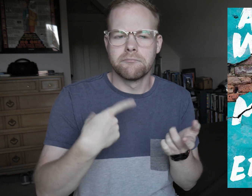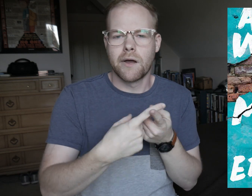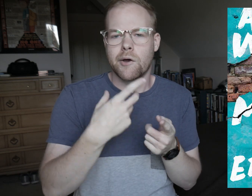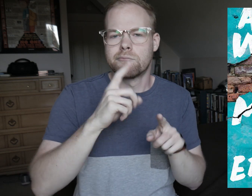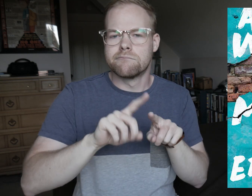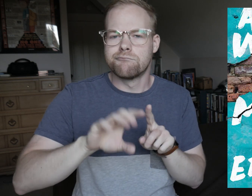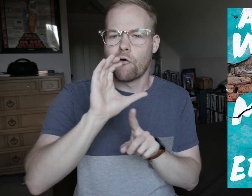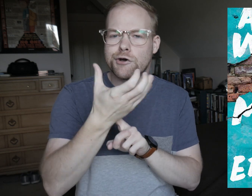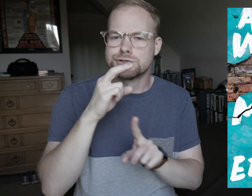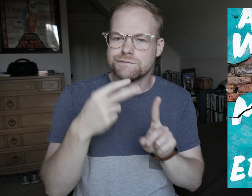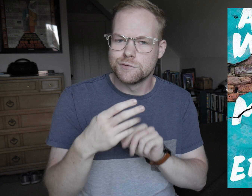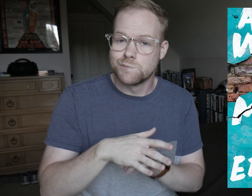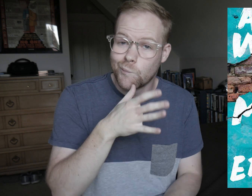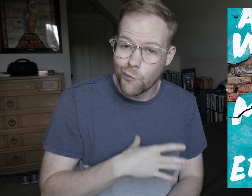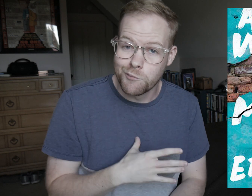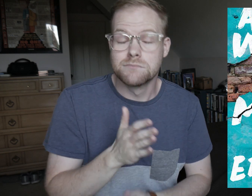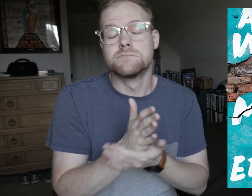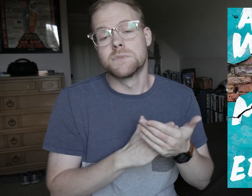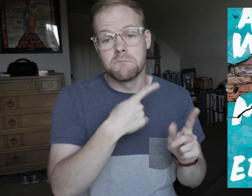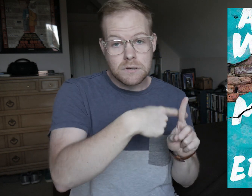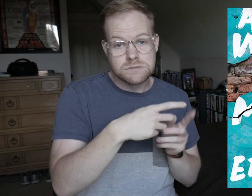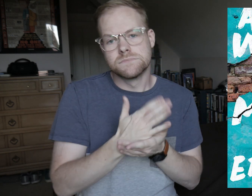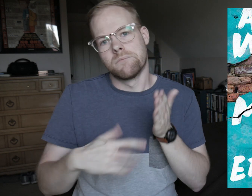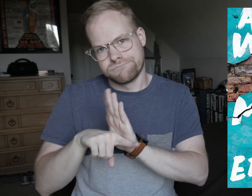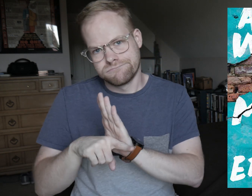about the cultural views on women, some positive, some negative.